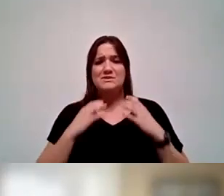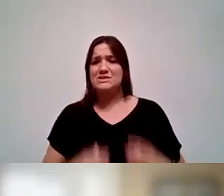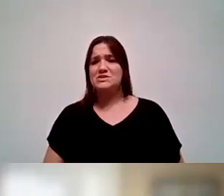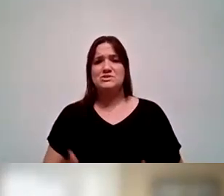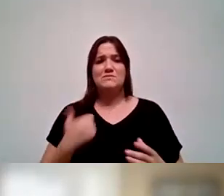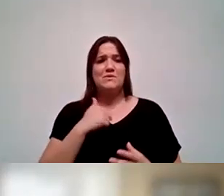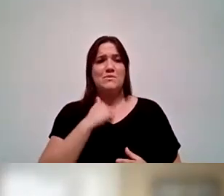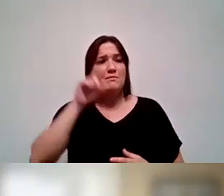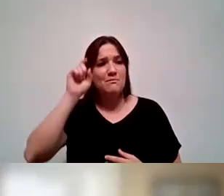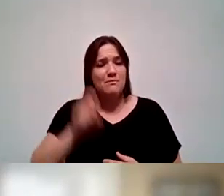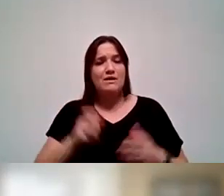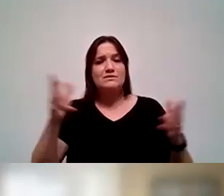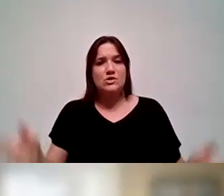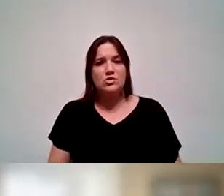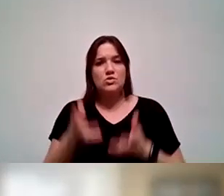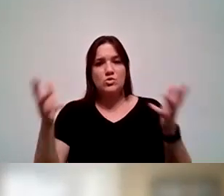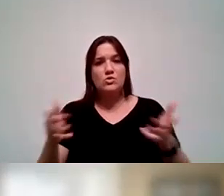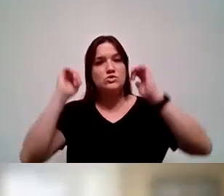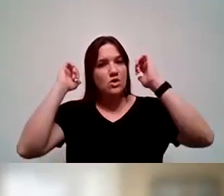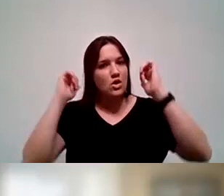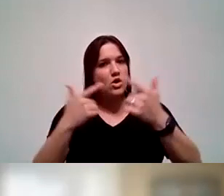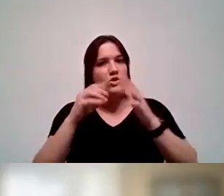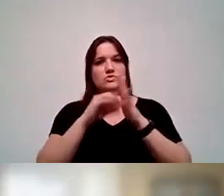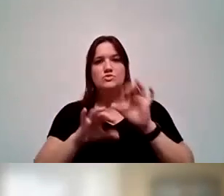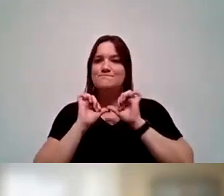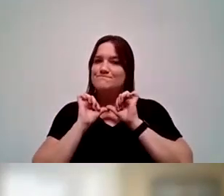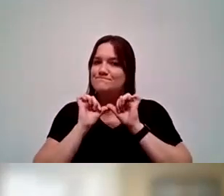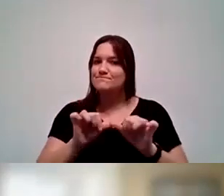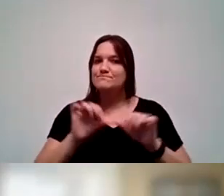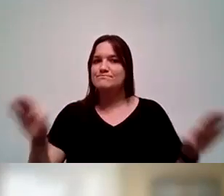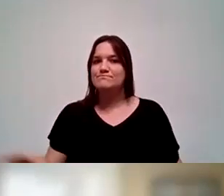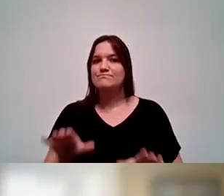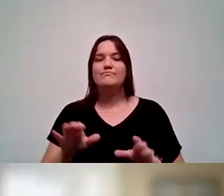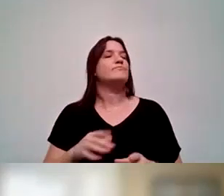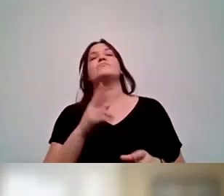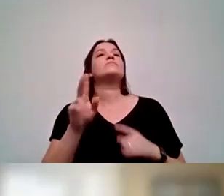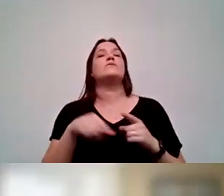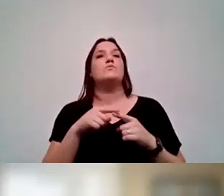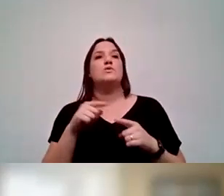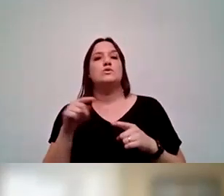must encourage all students to continue on their path. And when you look at the sheer volume